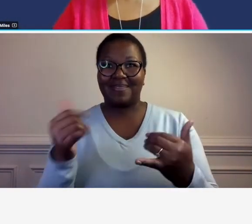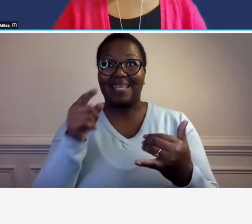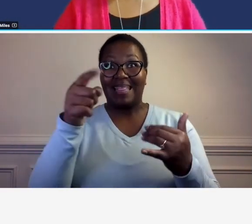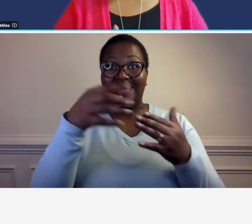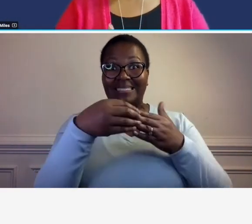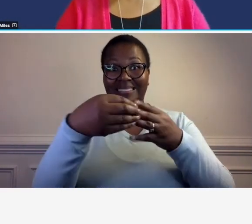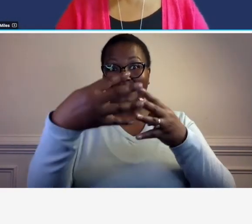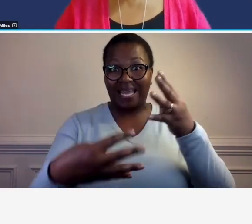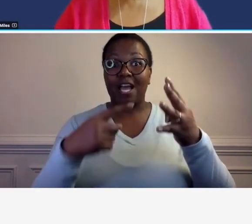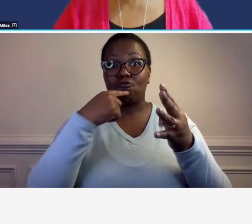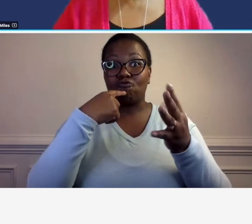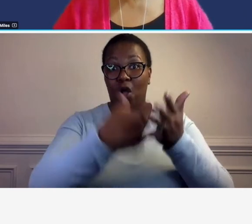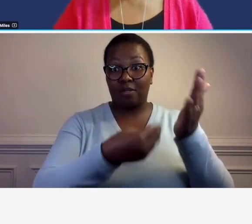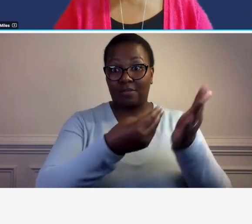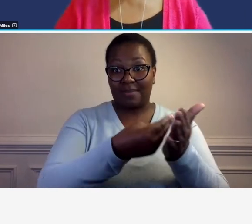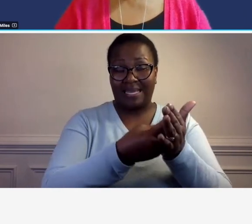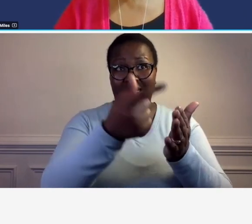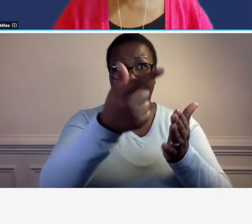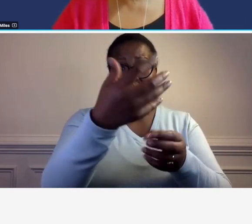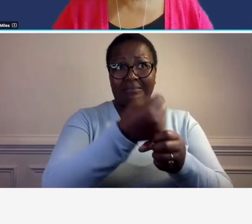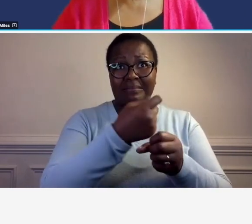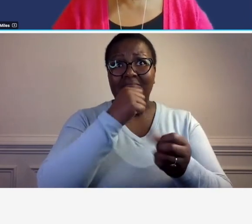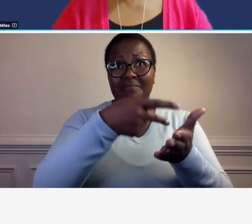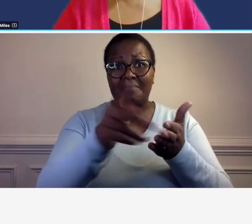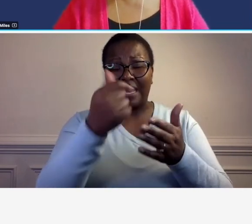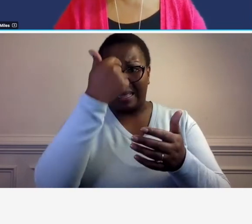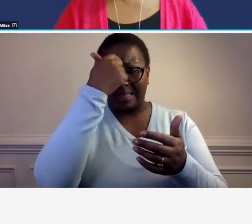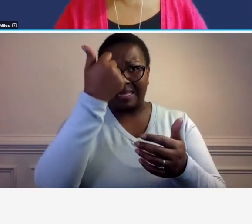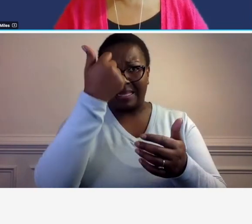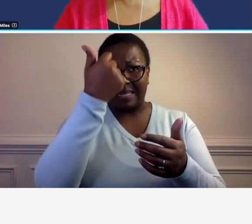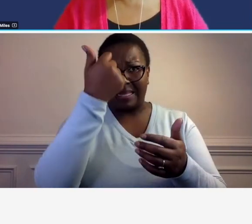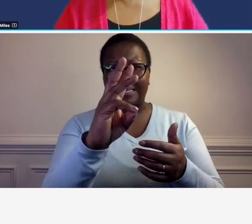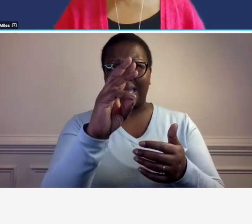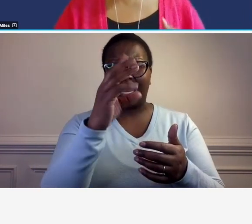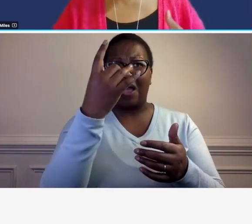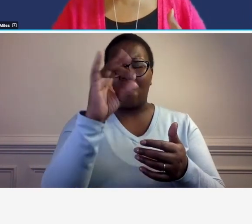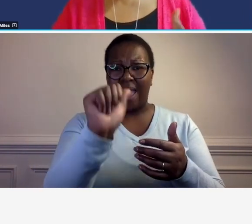so to get the ashtow guide i think it's like 16 or 18 and you can get it online you know it's f if